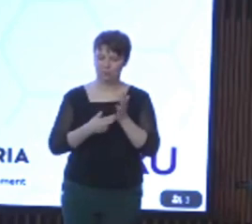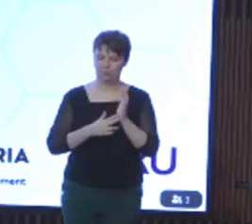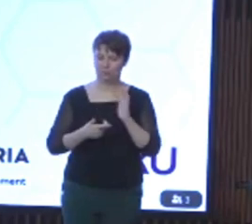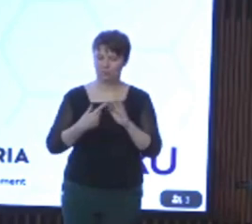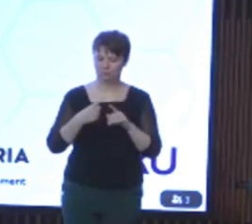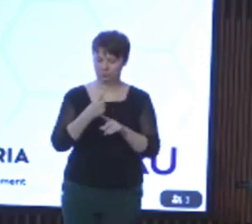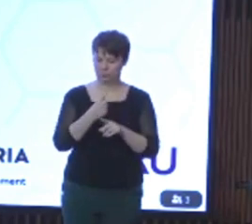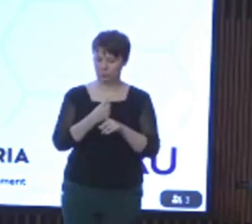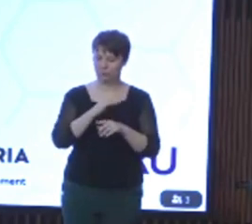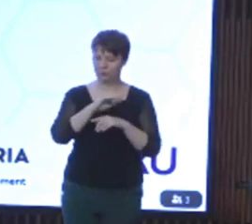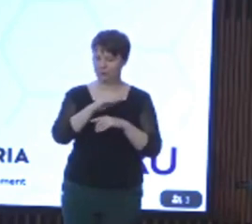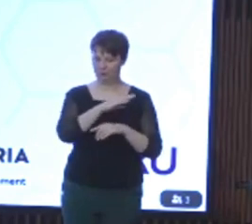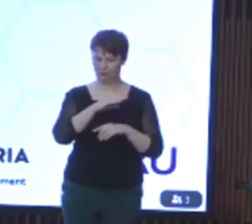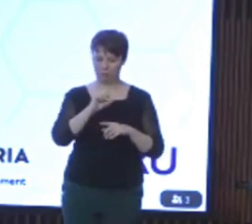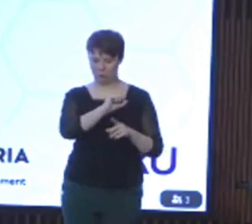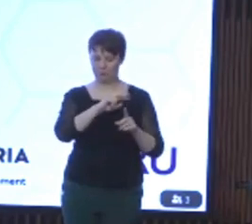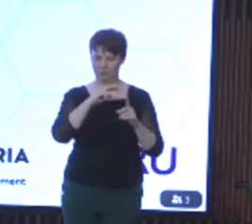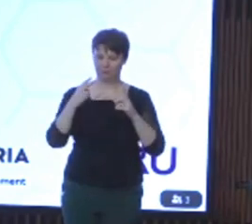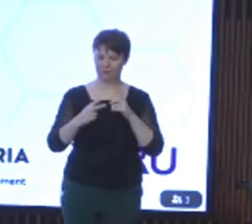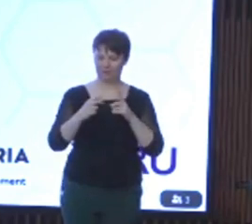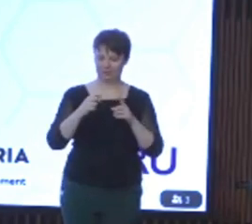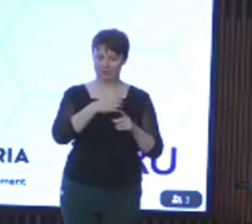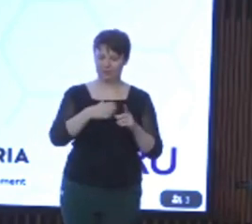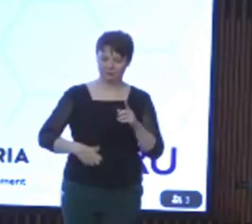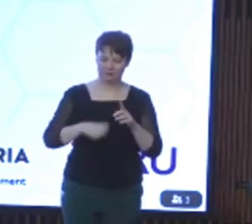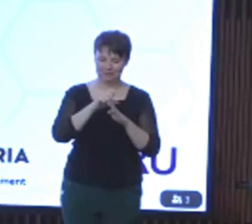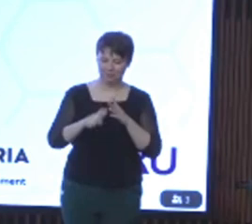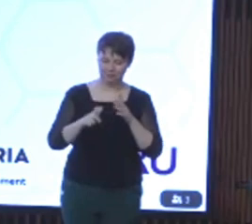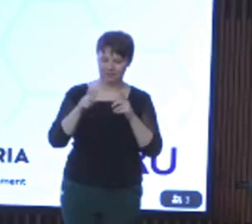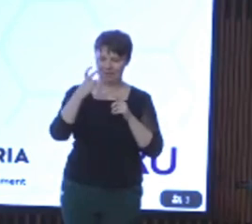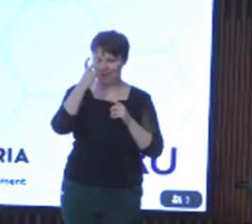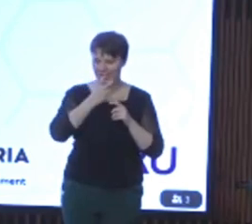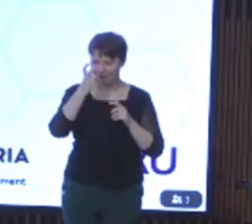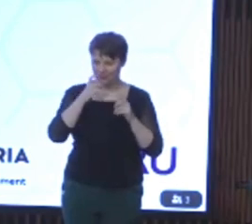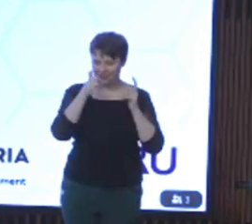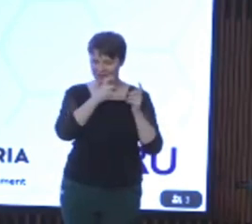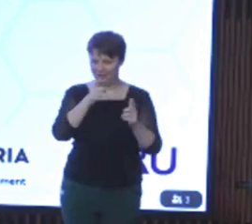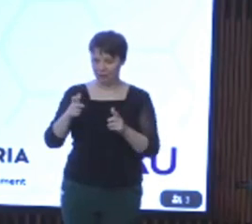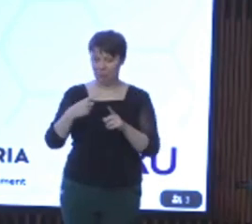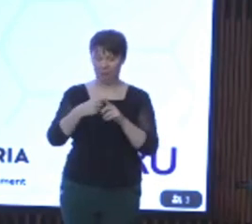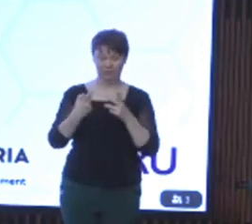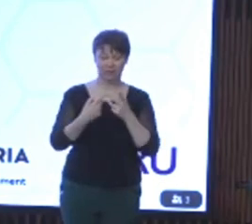Aging and Carers, but she also has a number of other portfolios which are highly relevant to